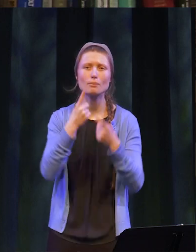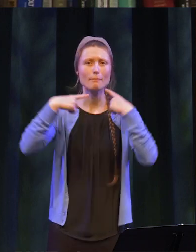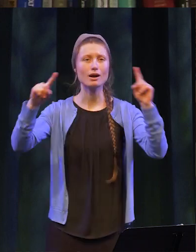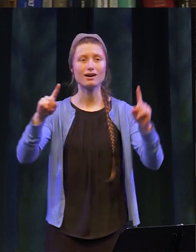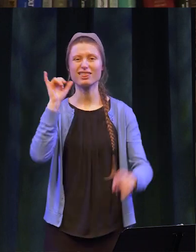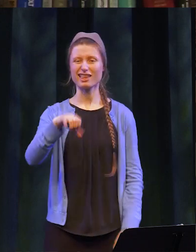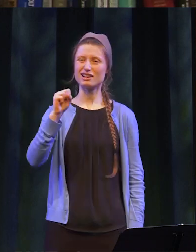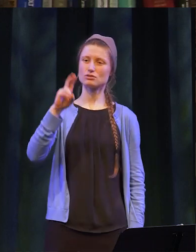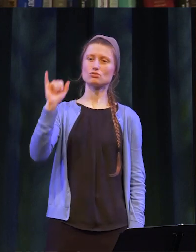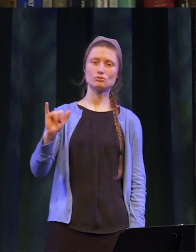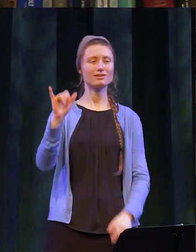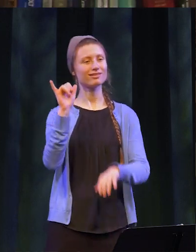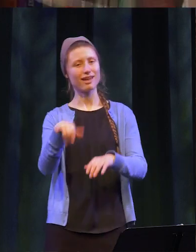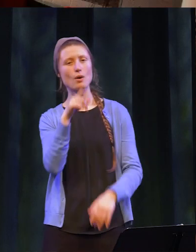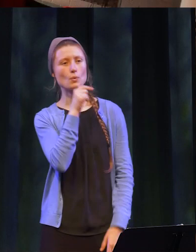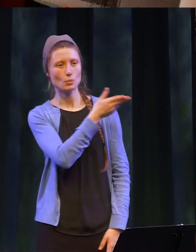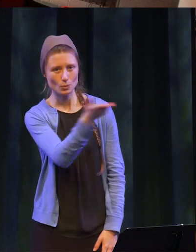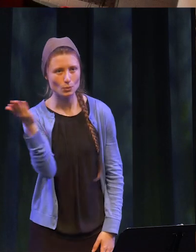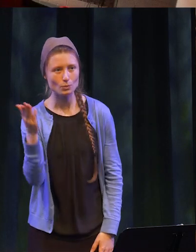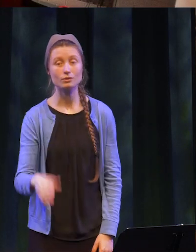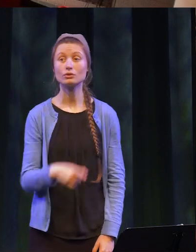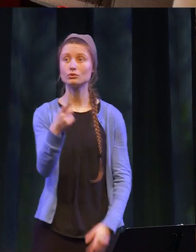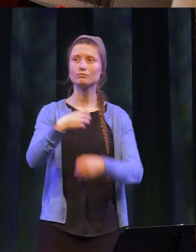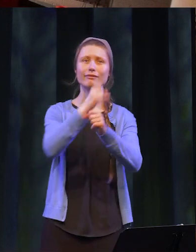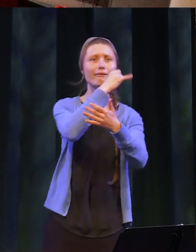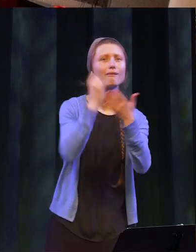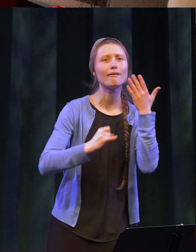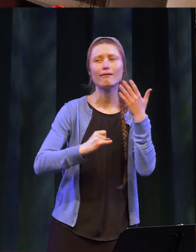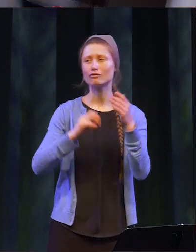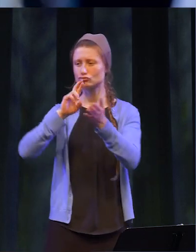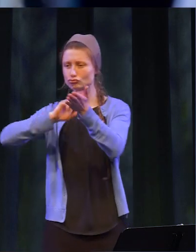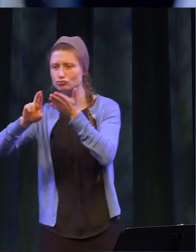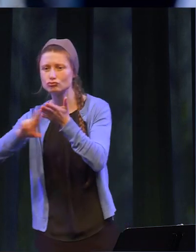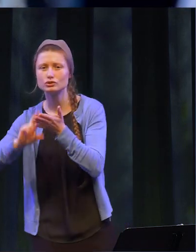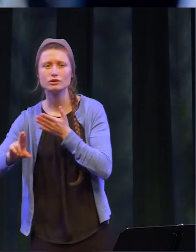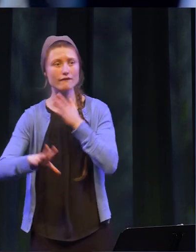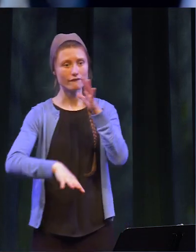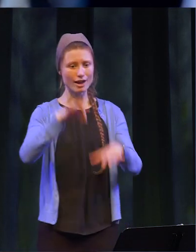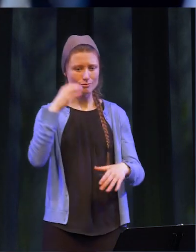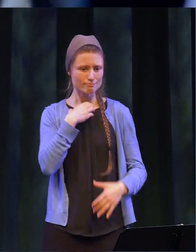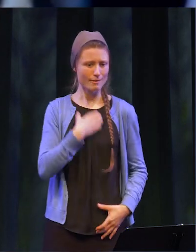is, that's who you are. You also created art, conducted research, and found your passions.